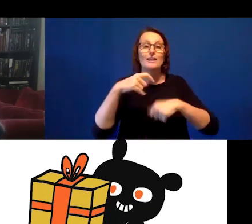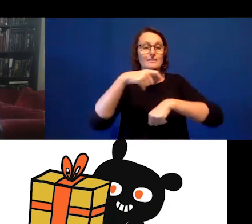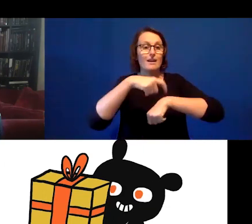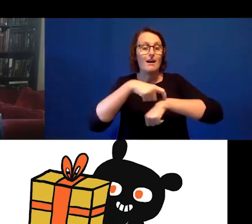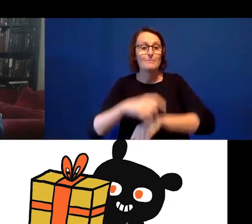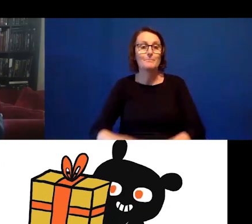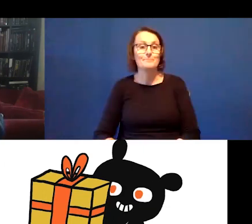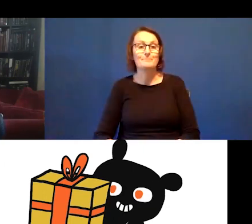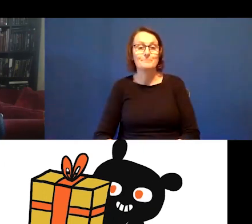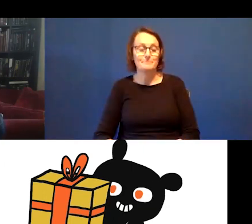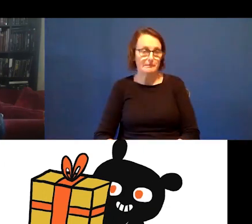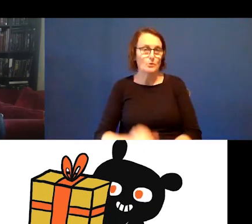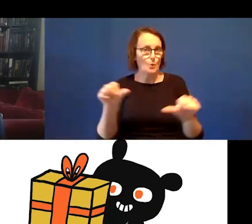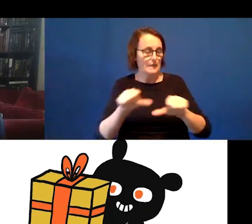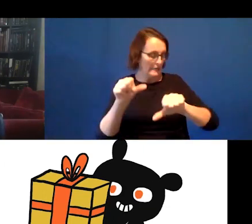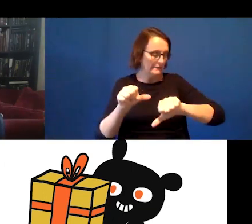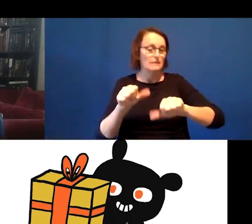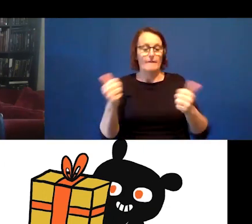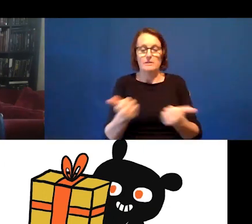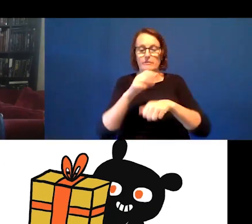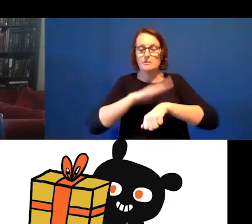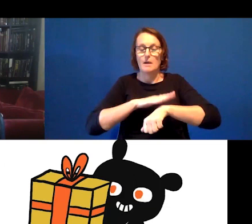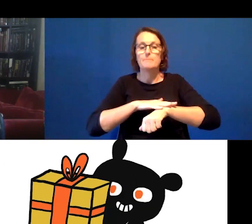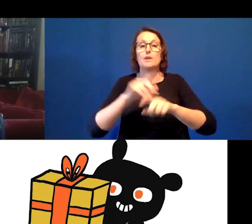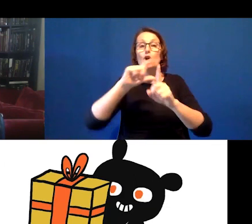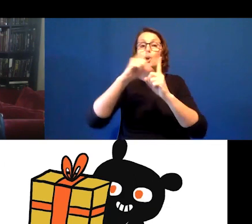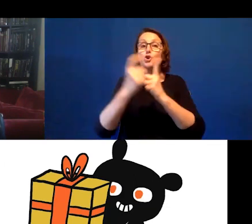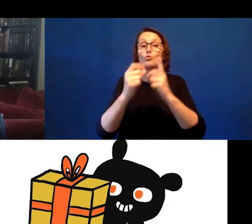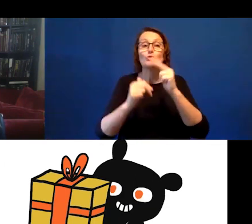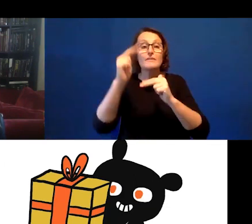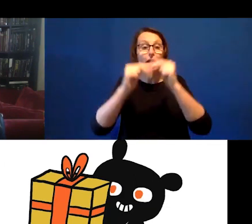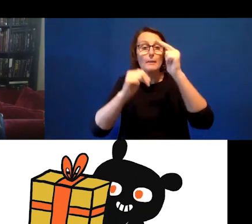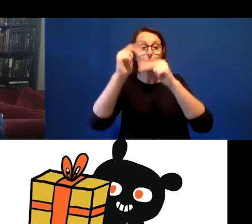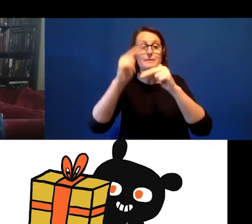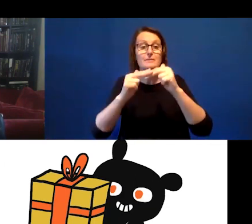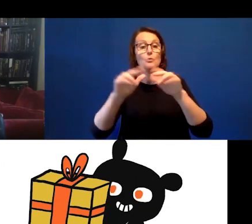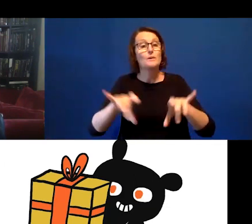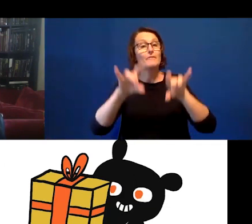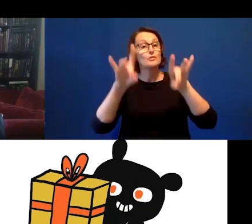development. So, here we are, cultural development, another angle here. We have the Australia Council for the Arts and this Creative